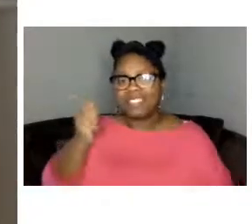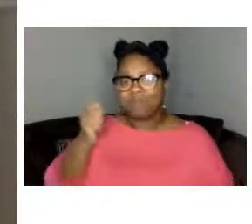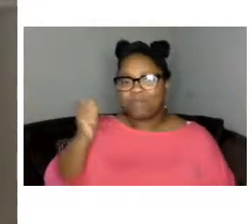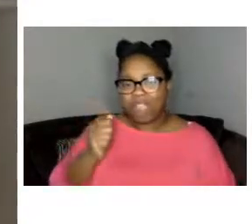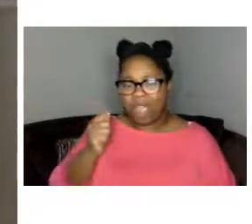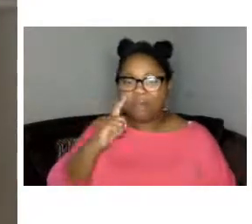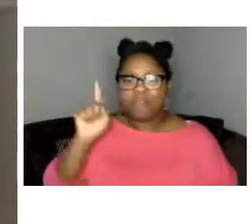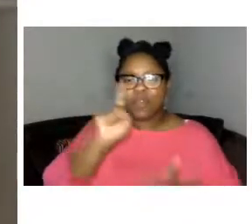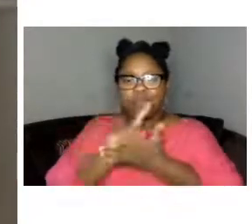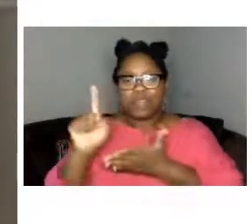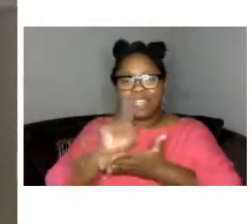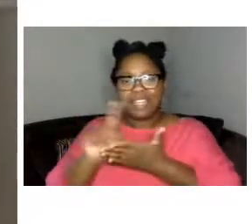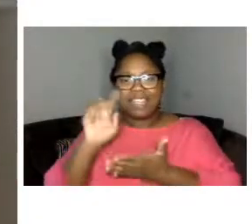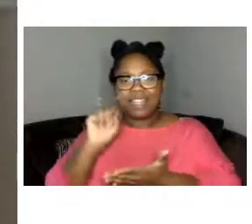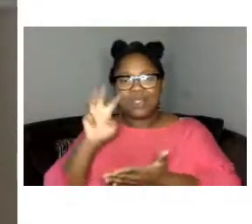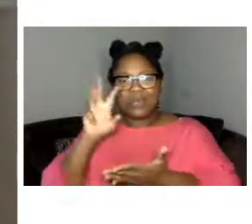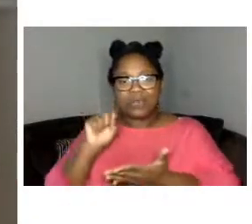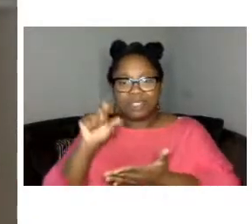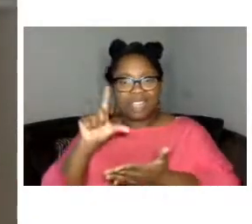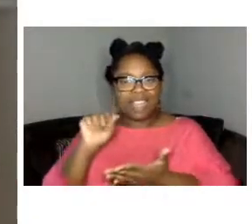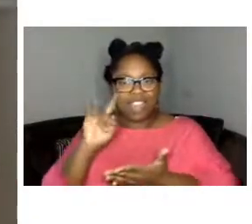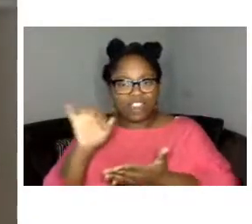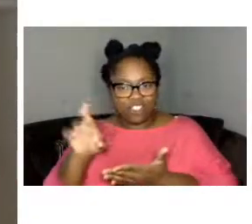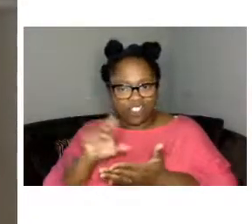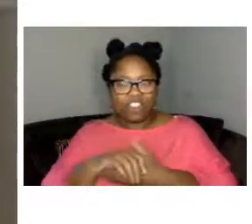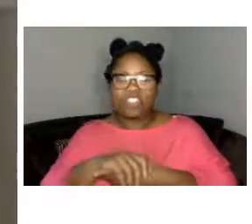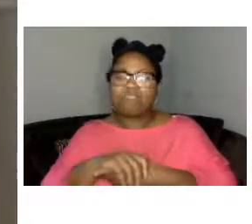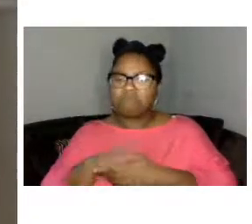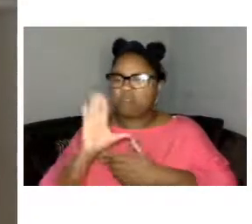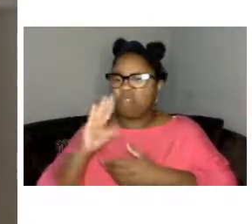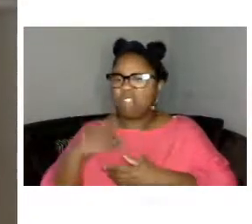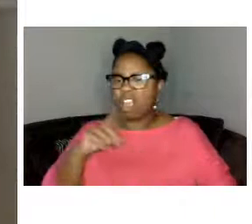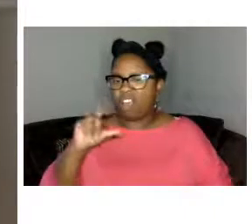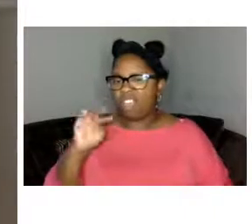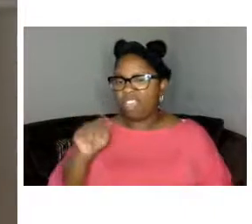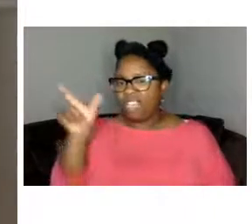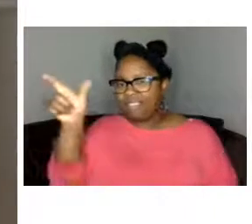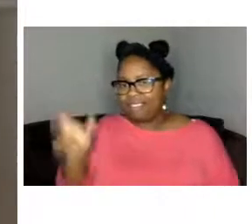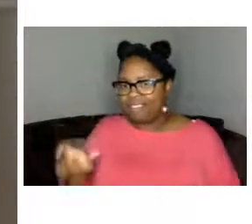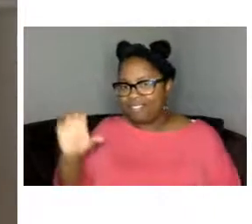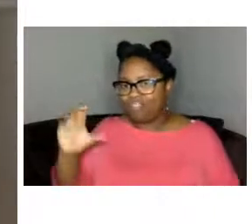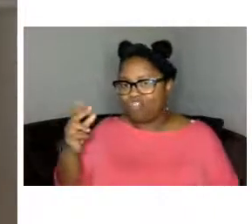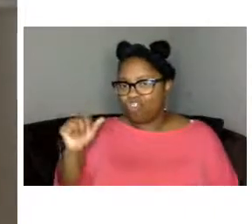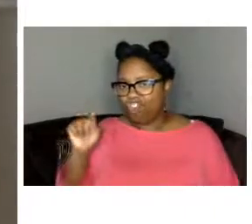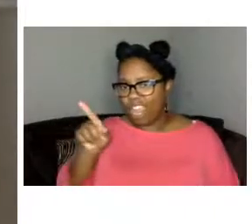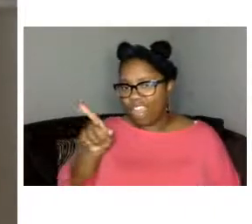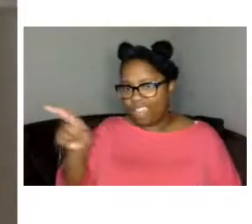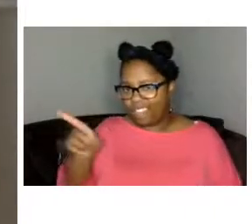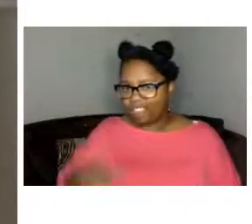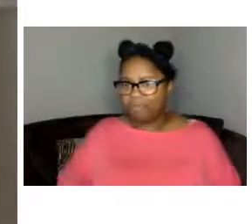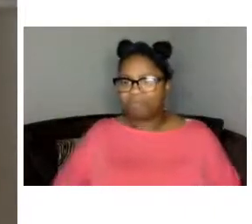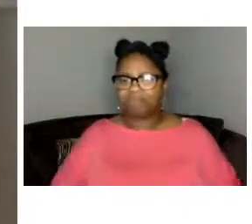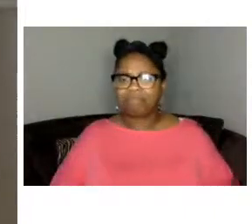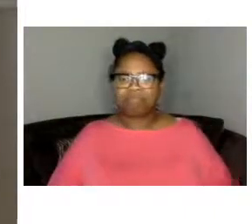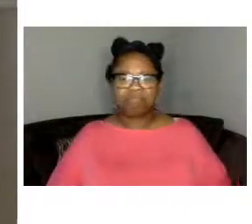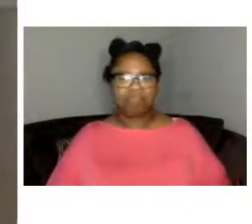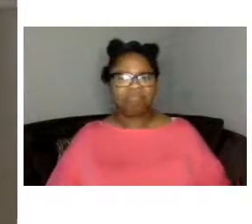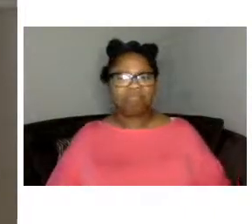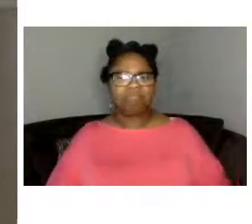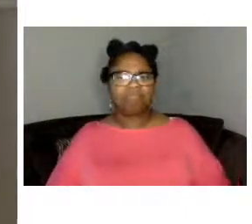newsletter um so you'll find again a link to that in the chat now so i think that um brings us